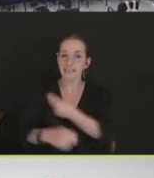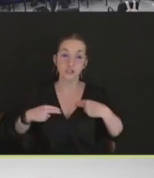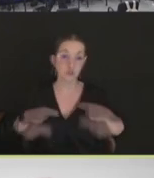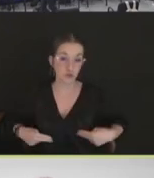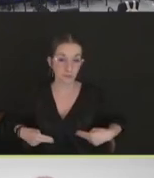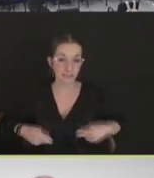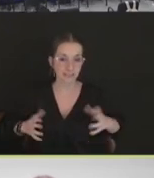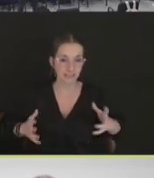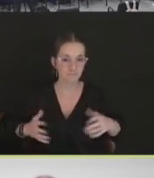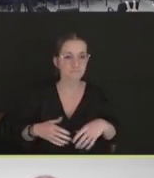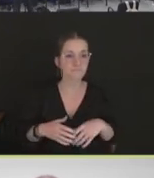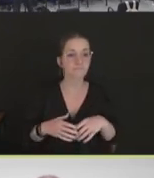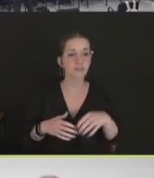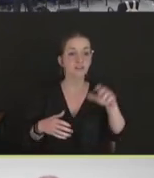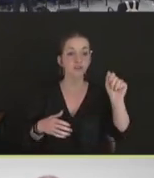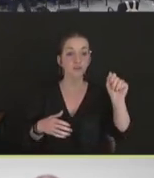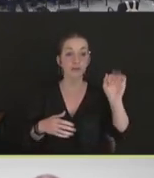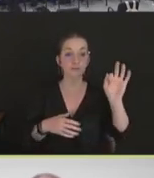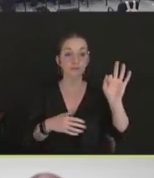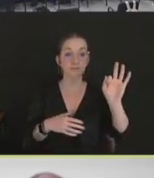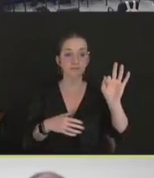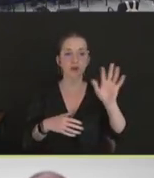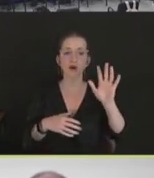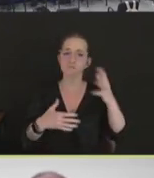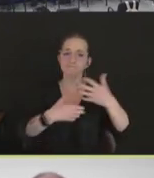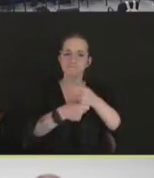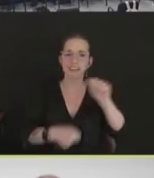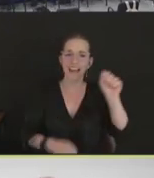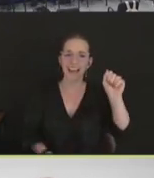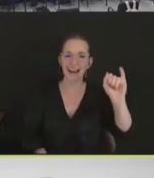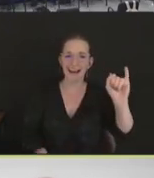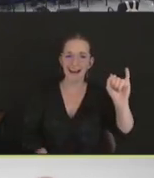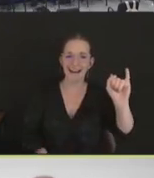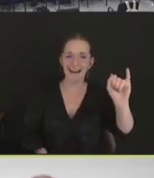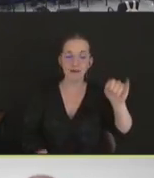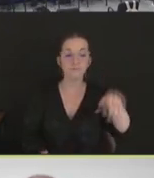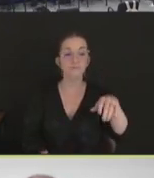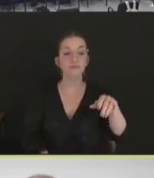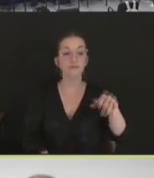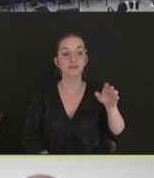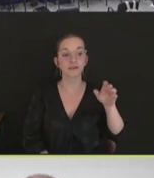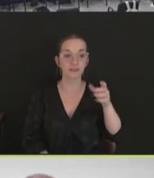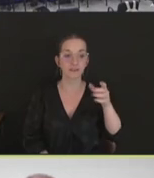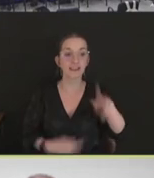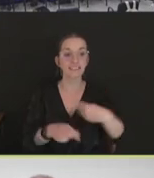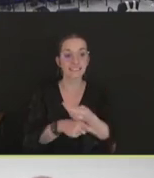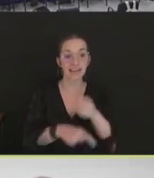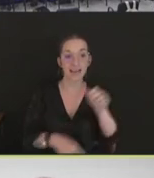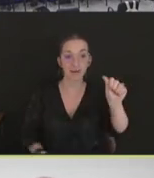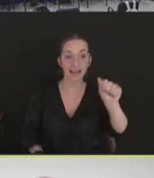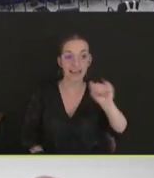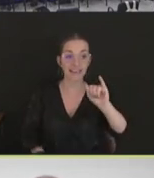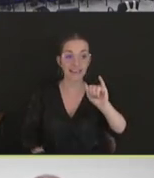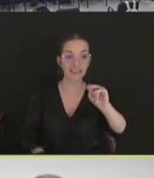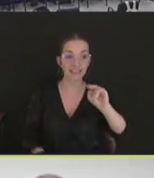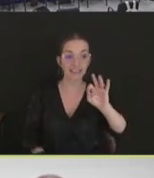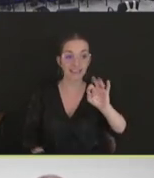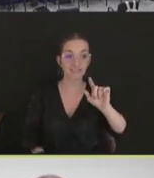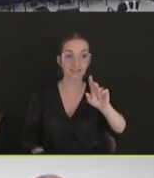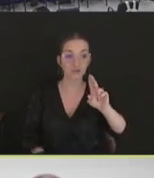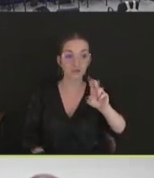So avian influenza are type A influenza, Orthomyxoviridae family. They're the same as human